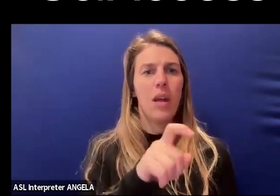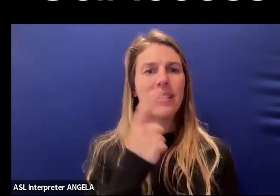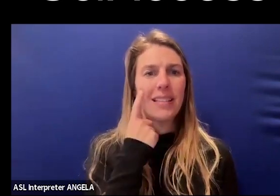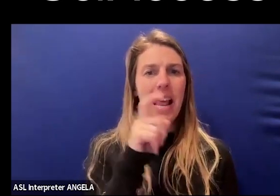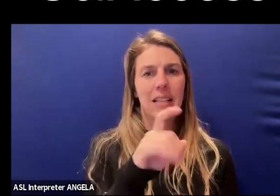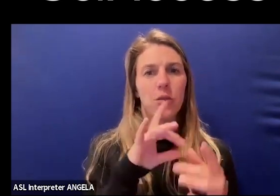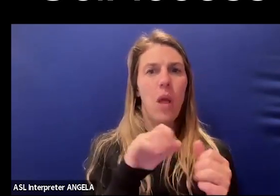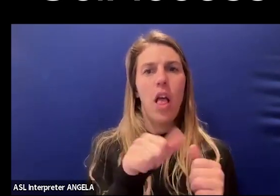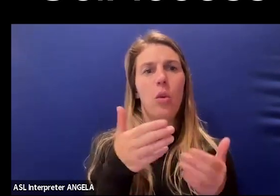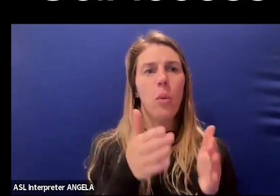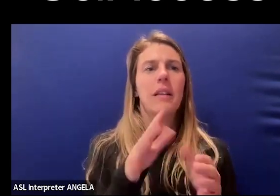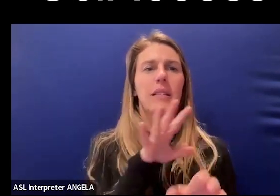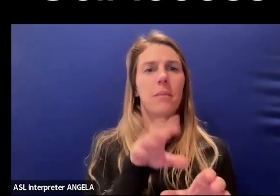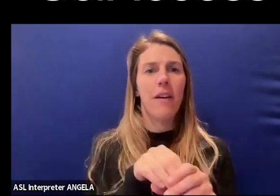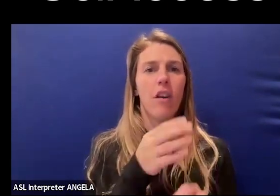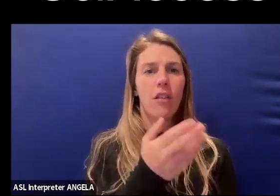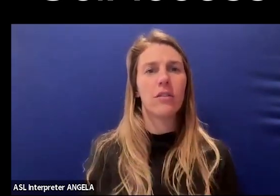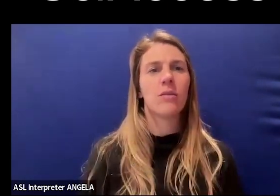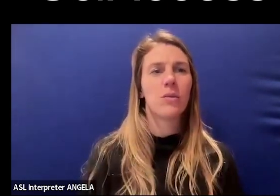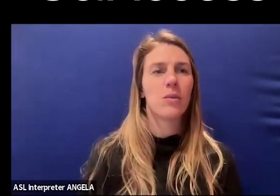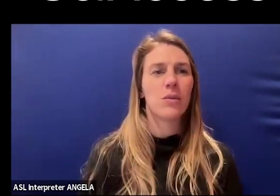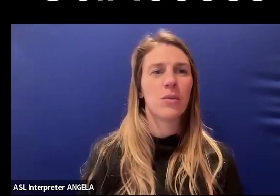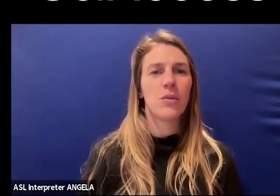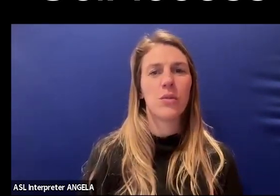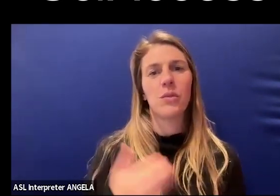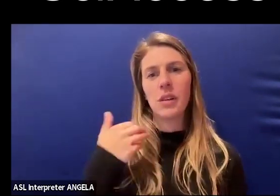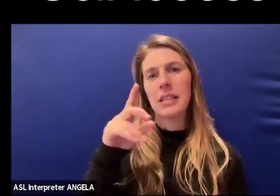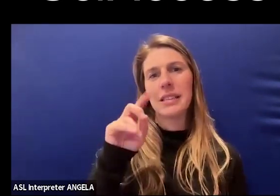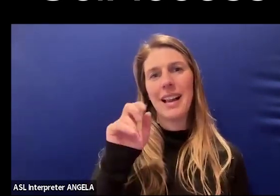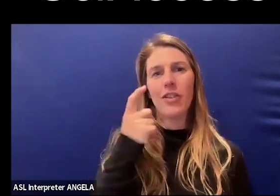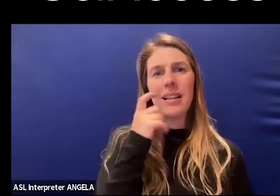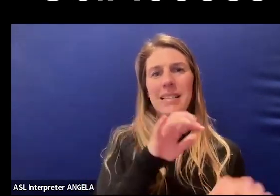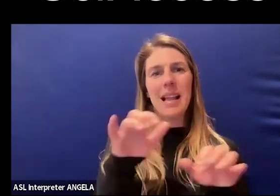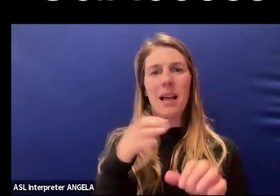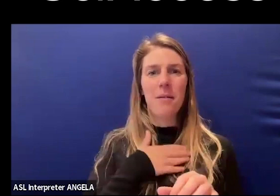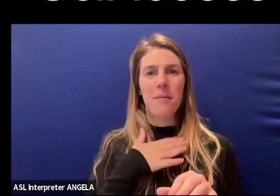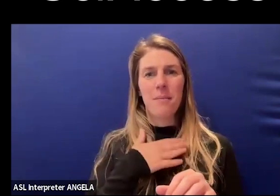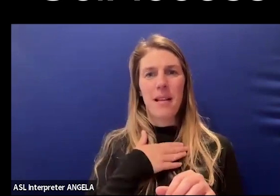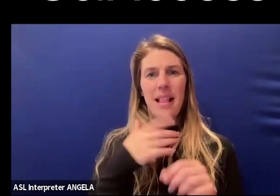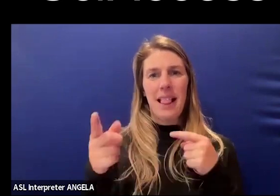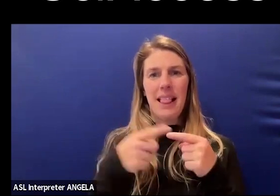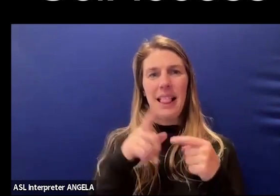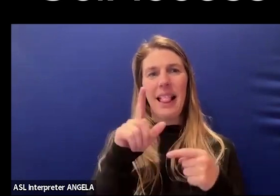about other ways to get involved. Daniel here, I actually just typed my LinkedIn link on there.